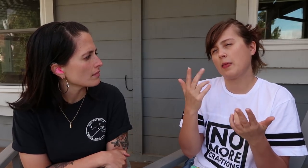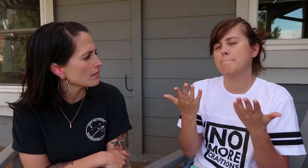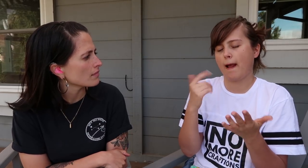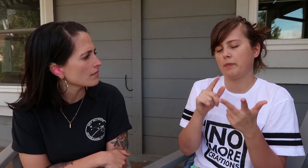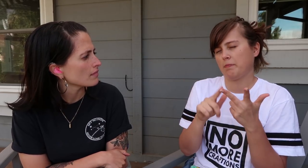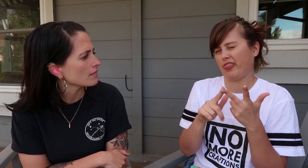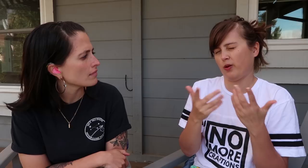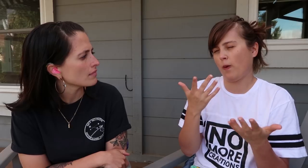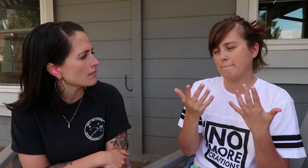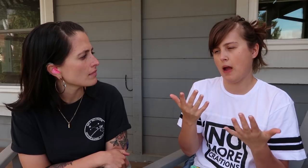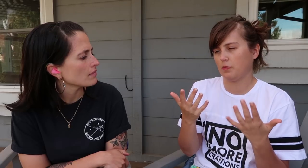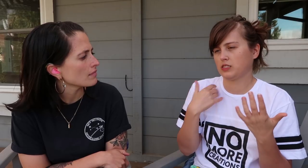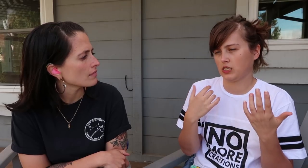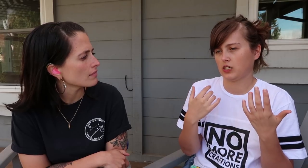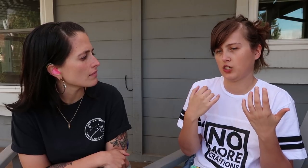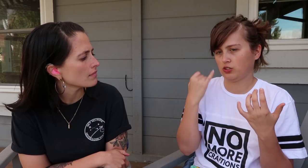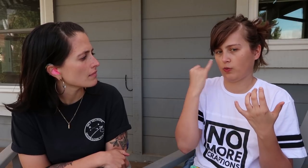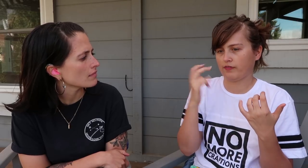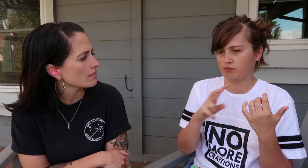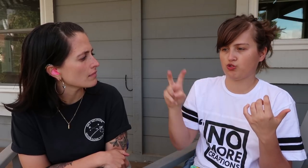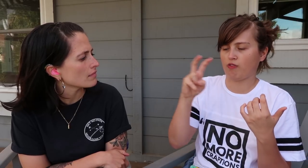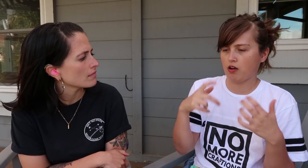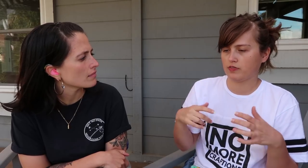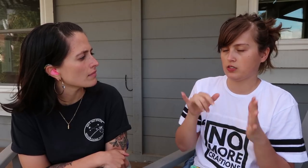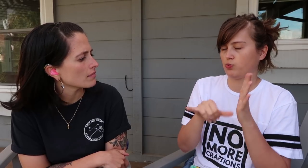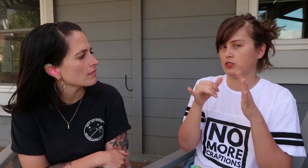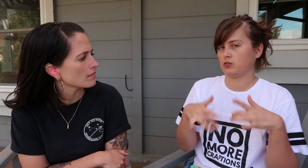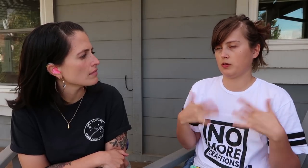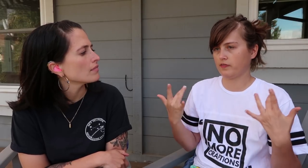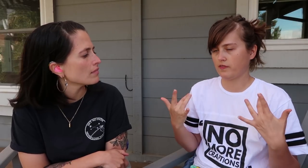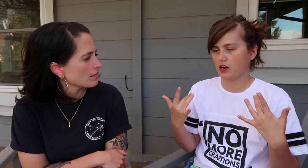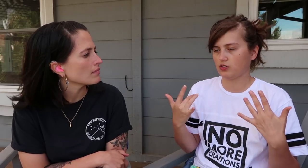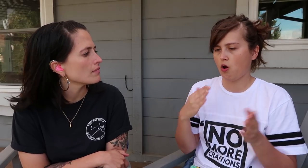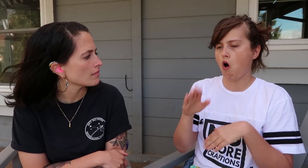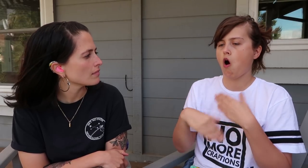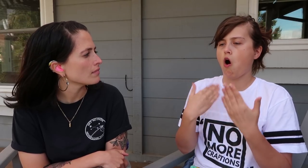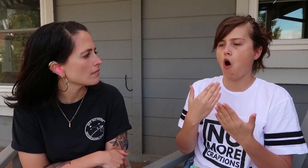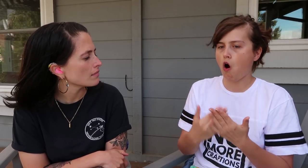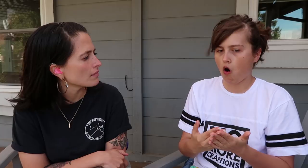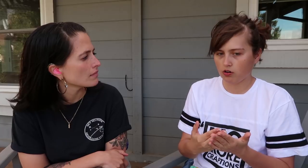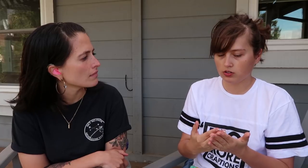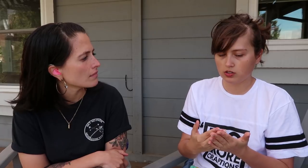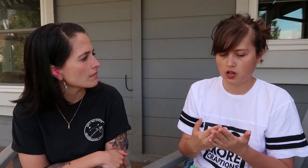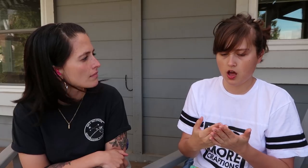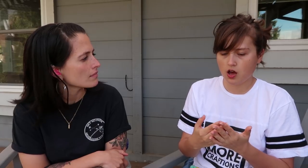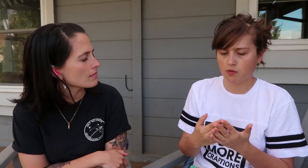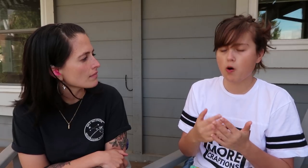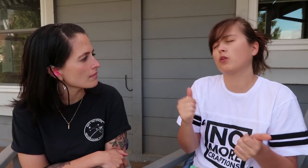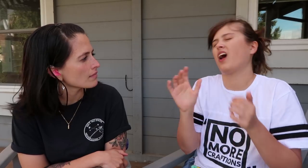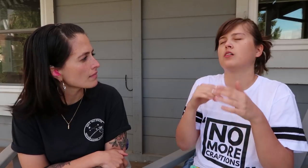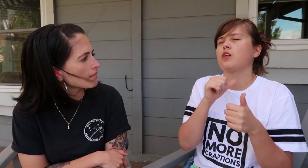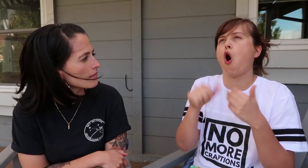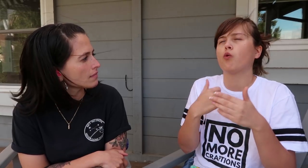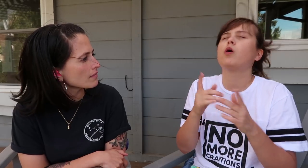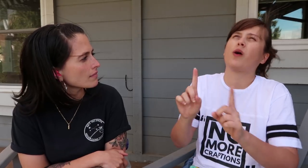maybe the third thing I miss is when I’m traveling to YouTube events, all, eh, not all.